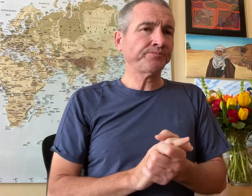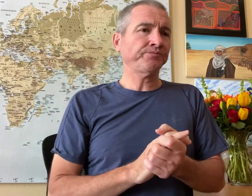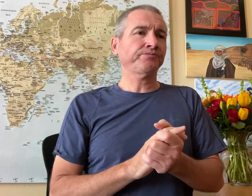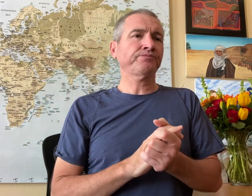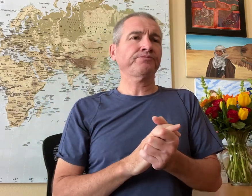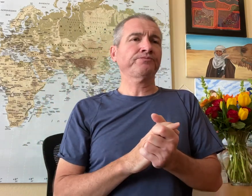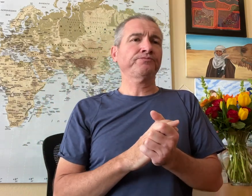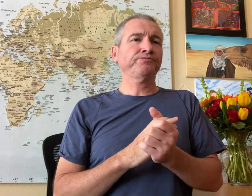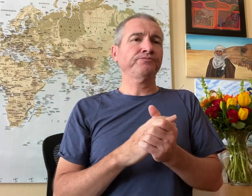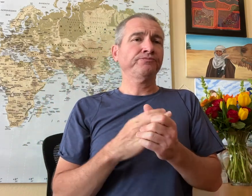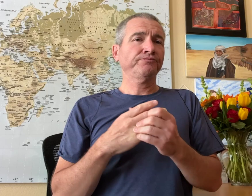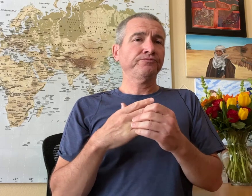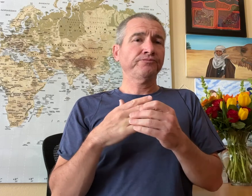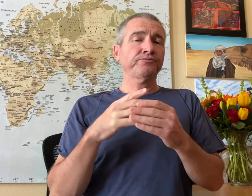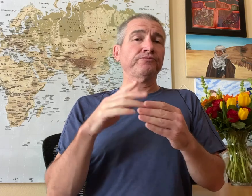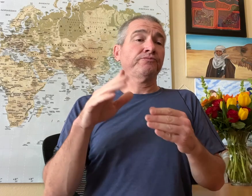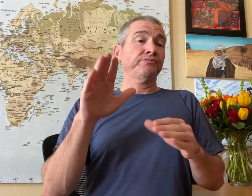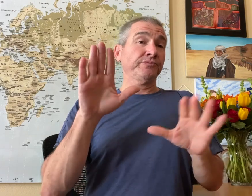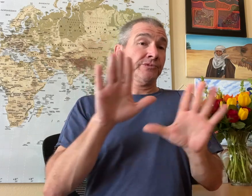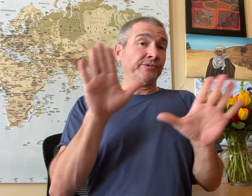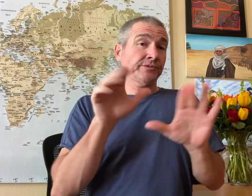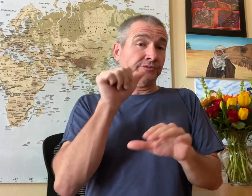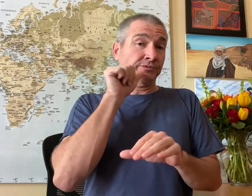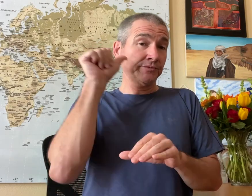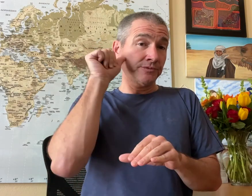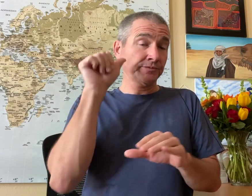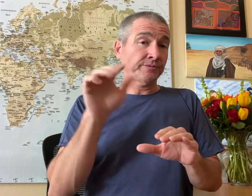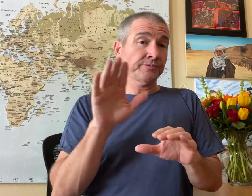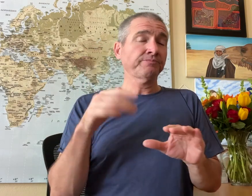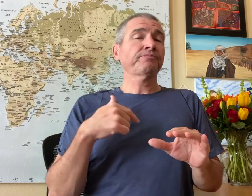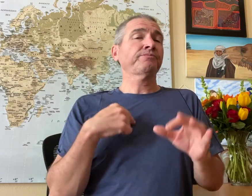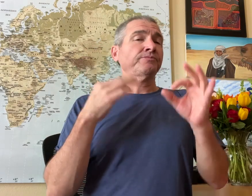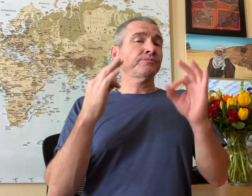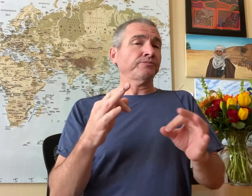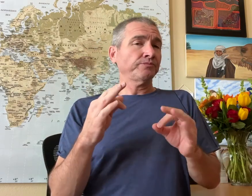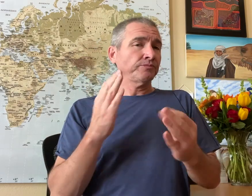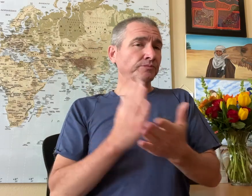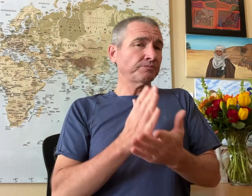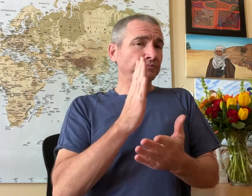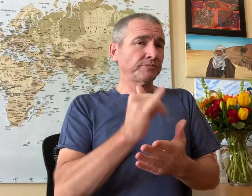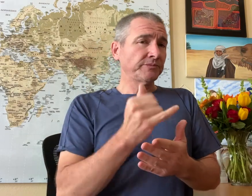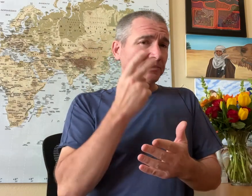and it’s not easy what they went through. Yesterday, Sunday, I decided to stop by